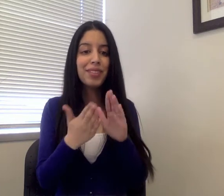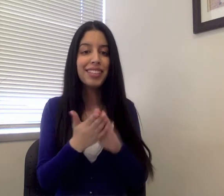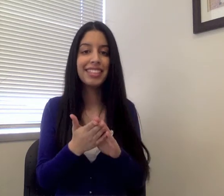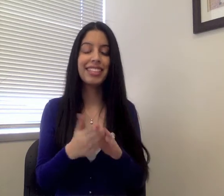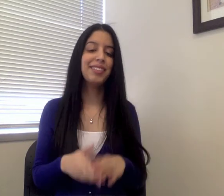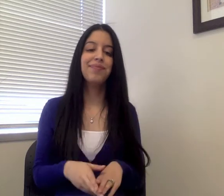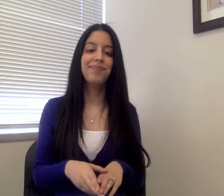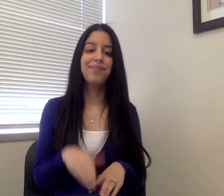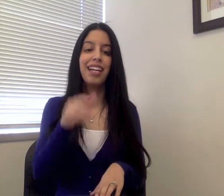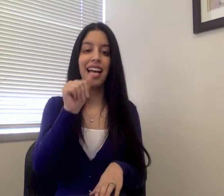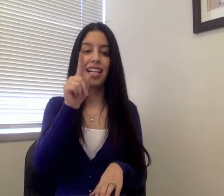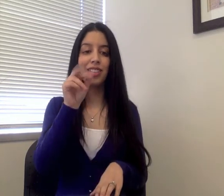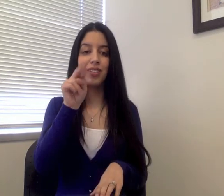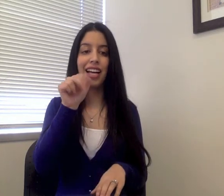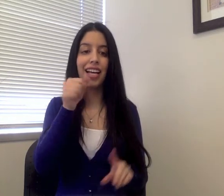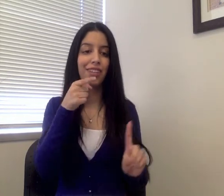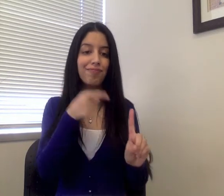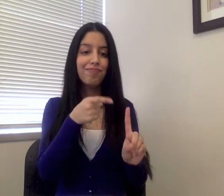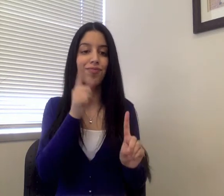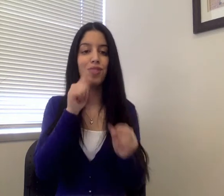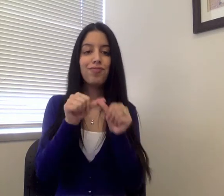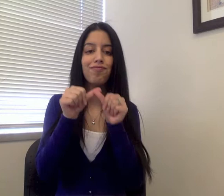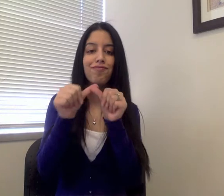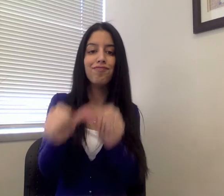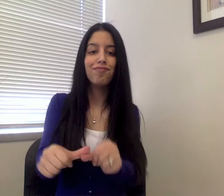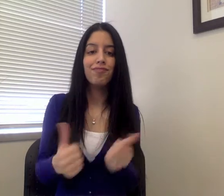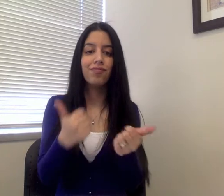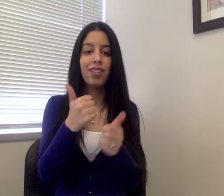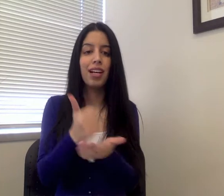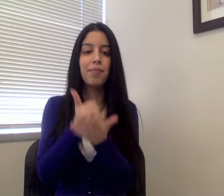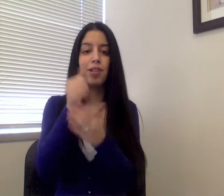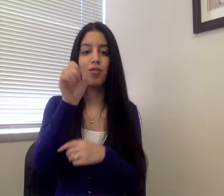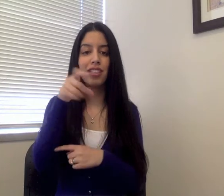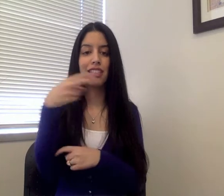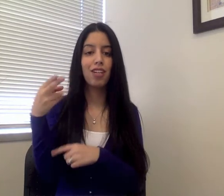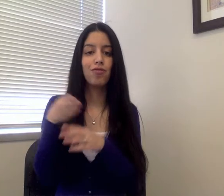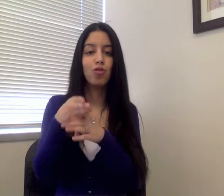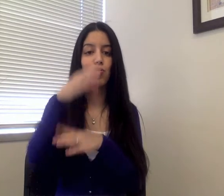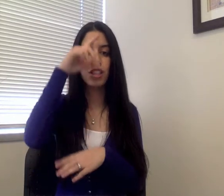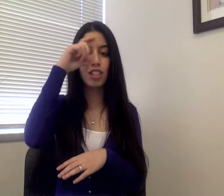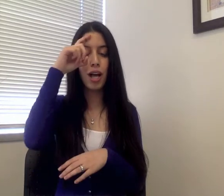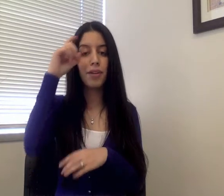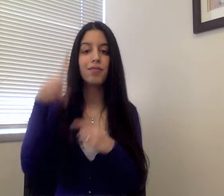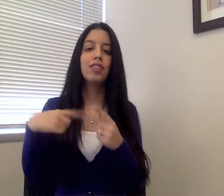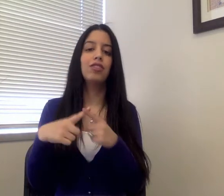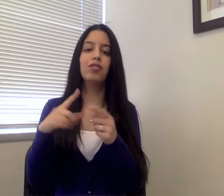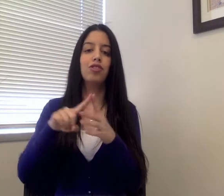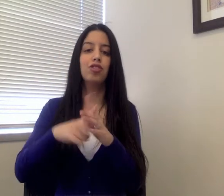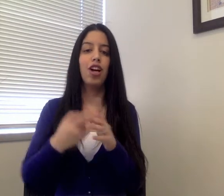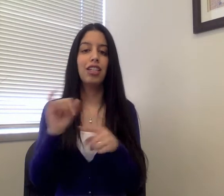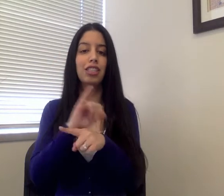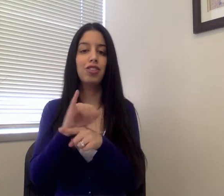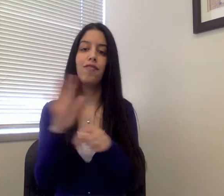Deaf services. Adriana will continue to support ODHH throughout the summer and will start